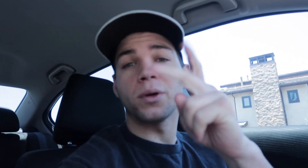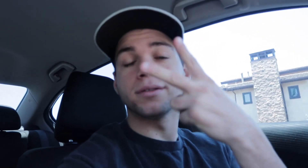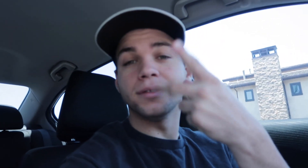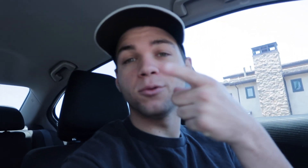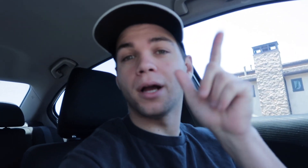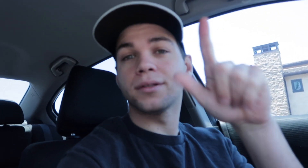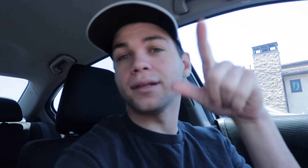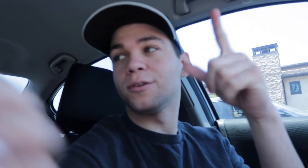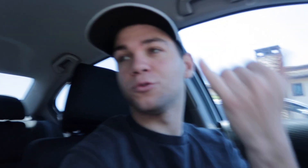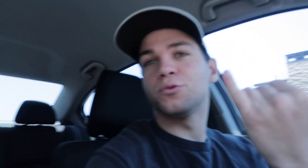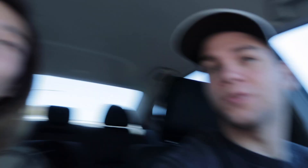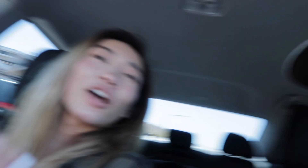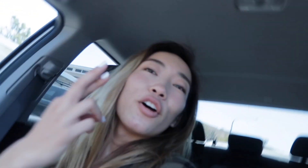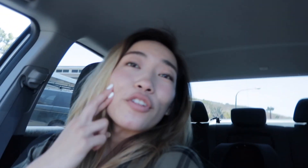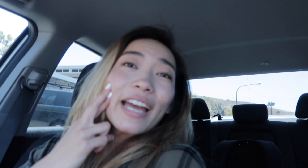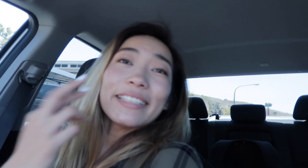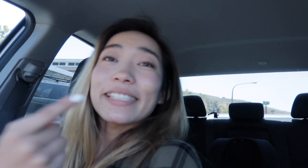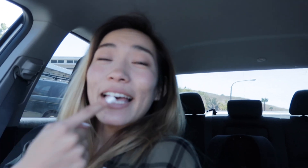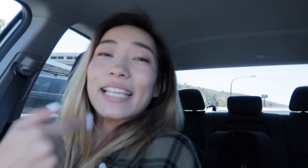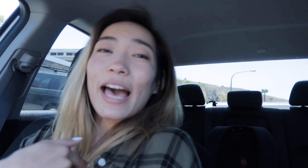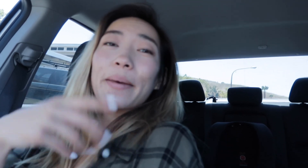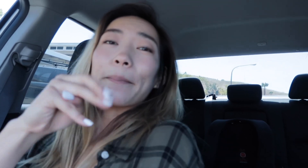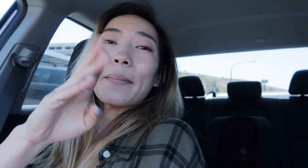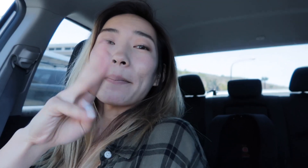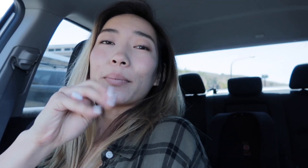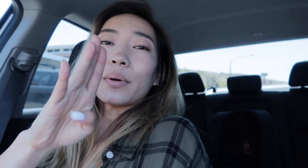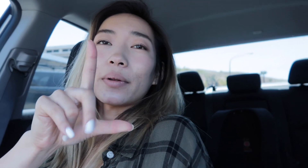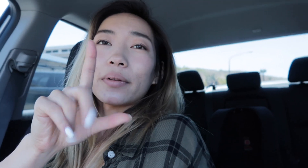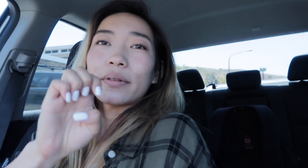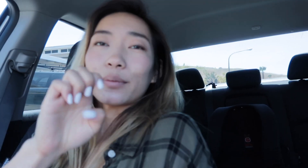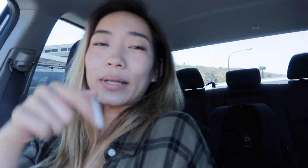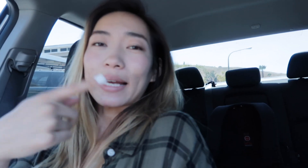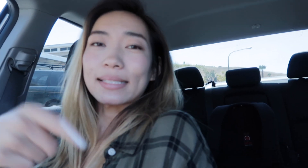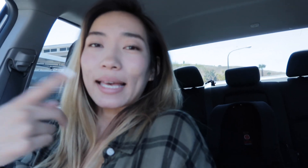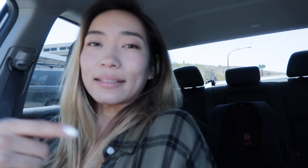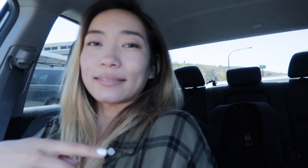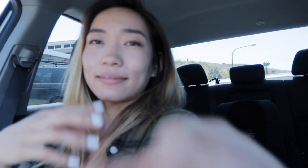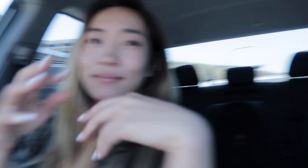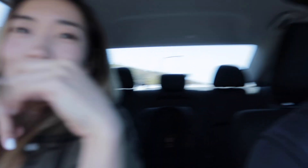Okay, see you guys later today Ryan says I mumble when I sign